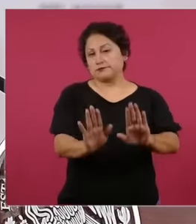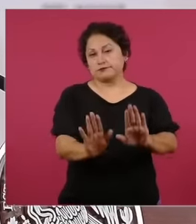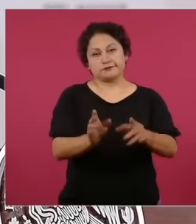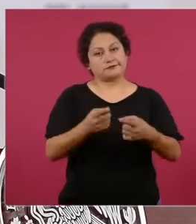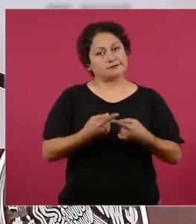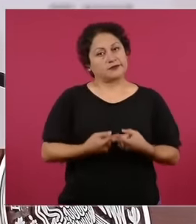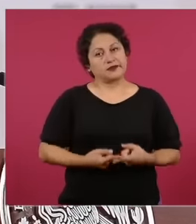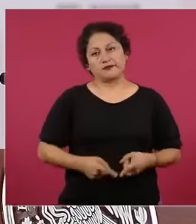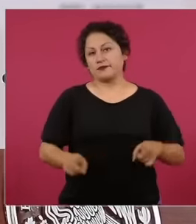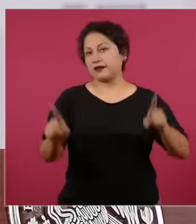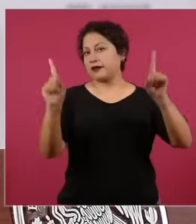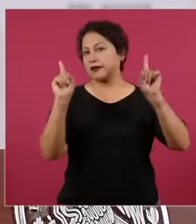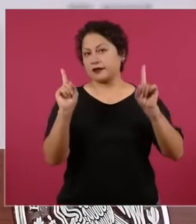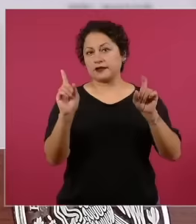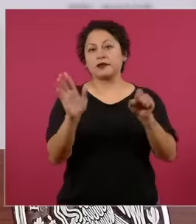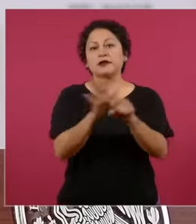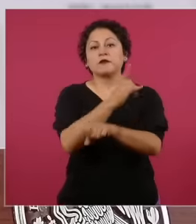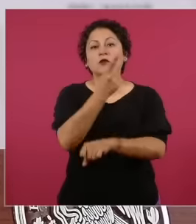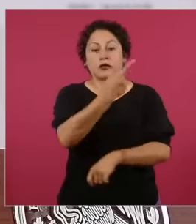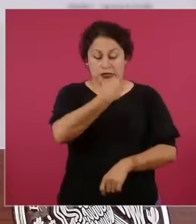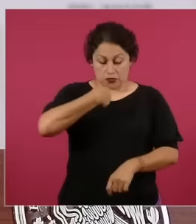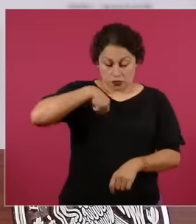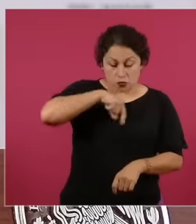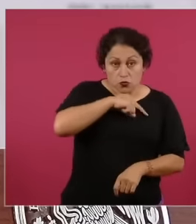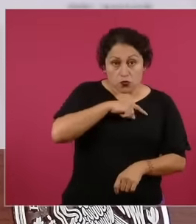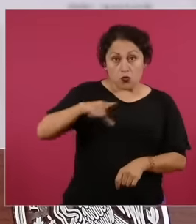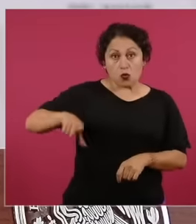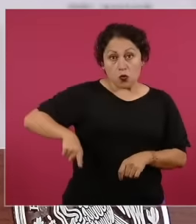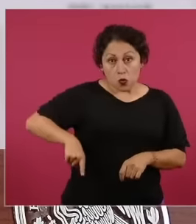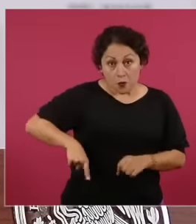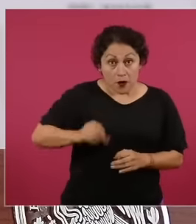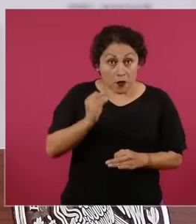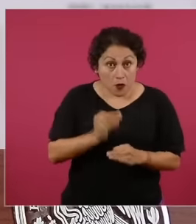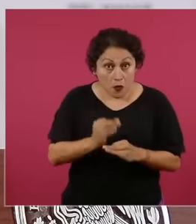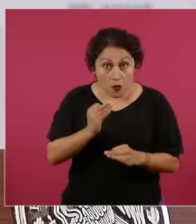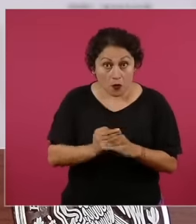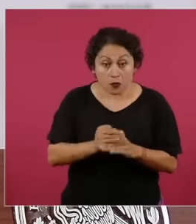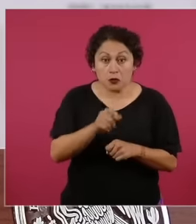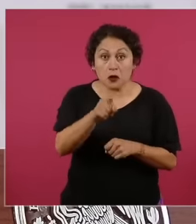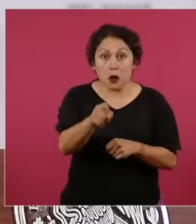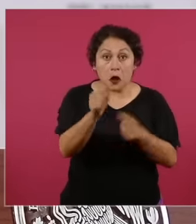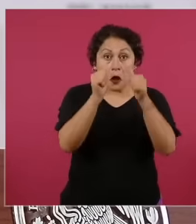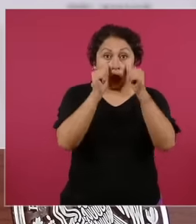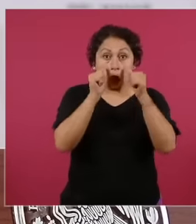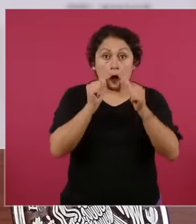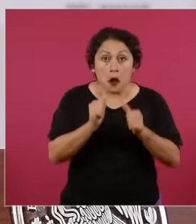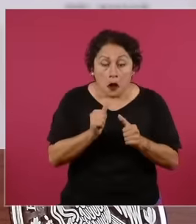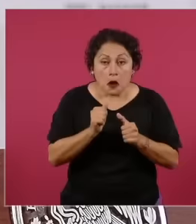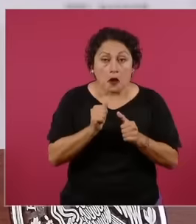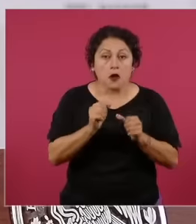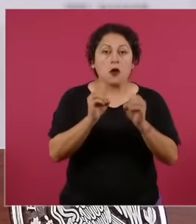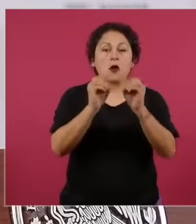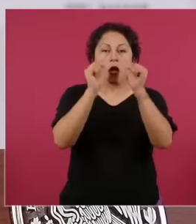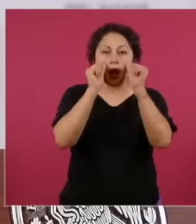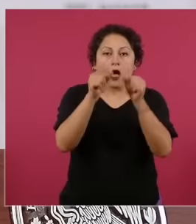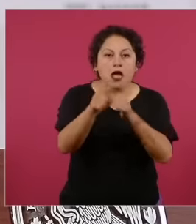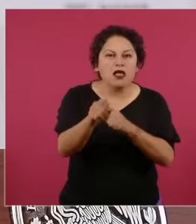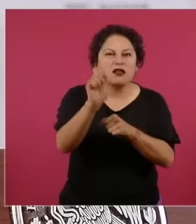a own development with a different agenda What are the priorities